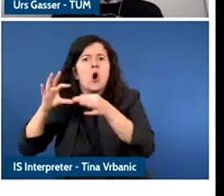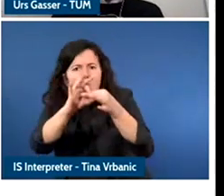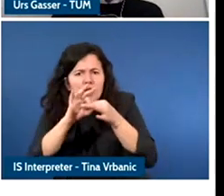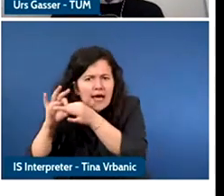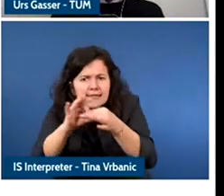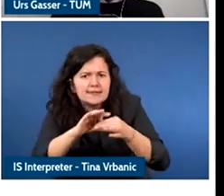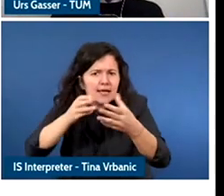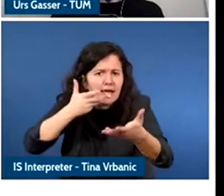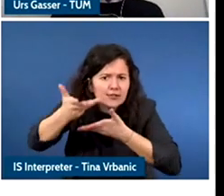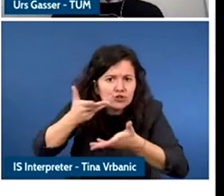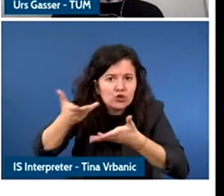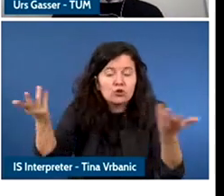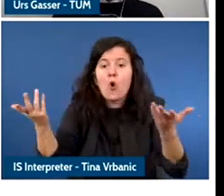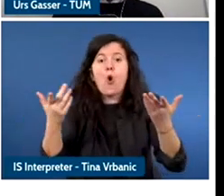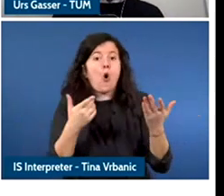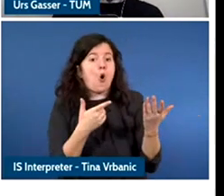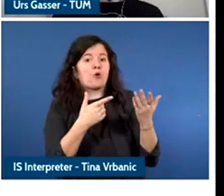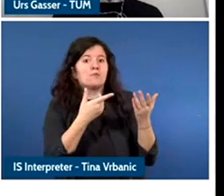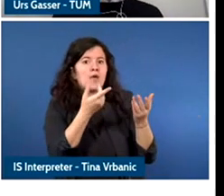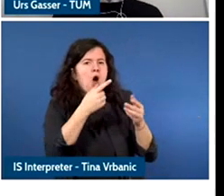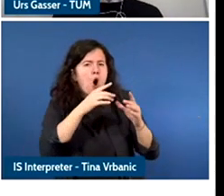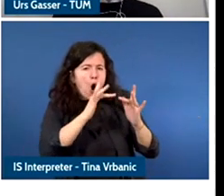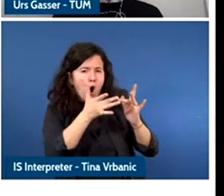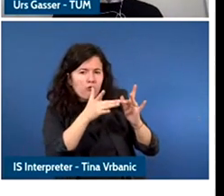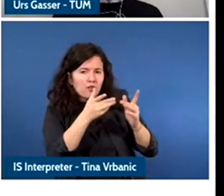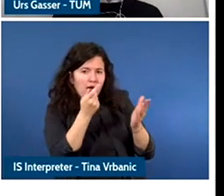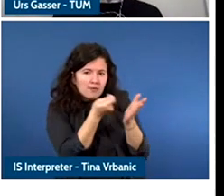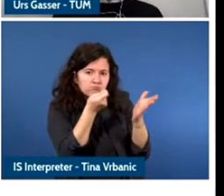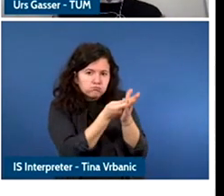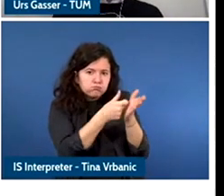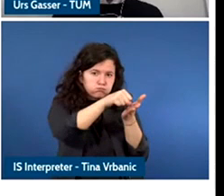I feel despite all of the progress that we have made in improving access